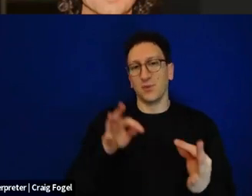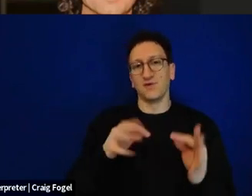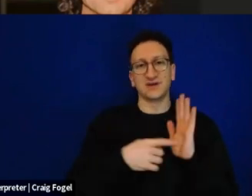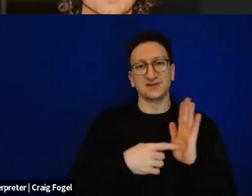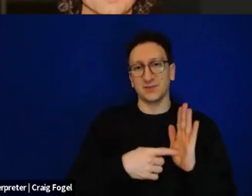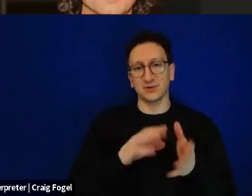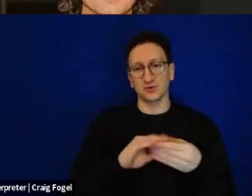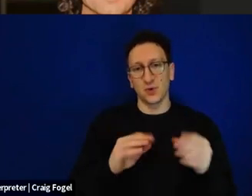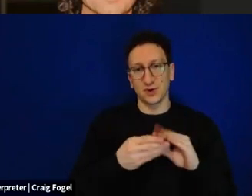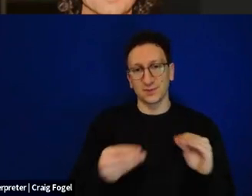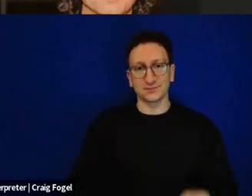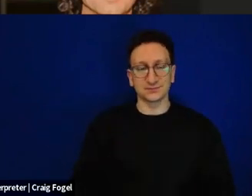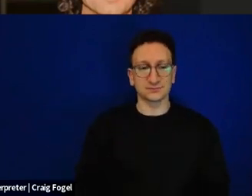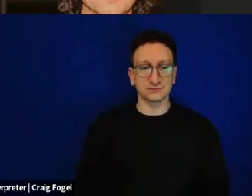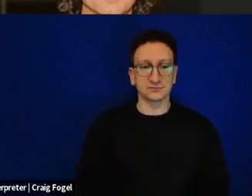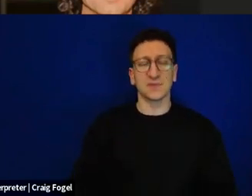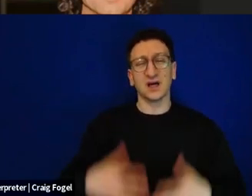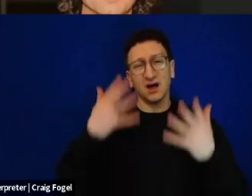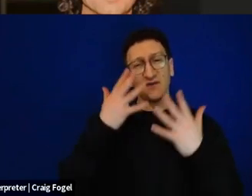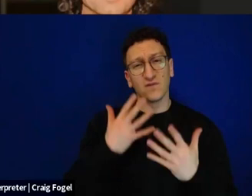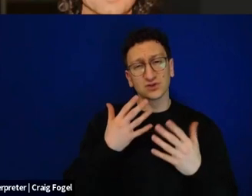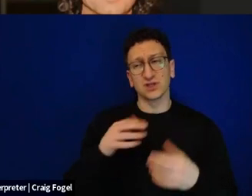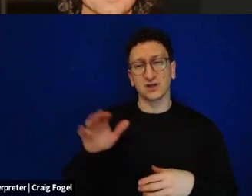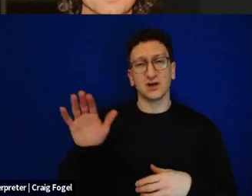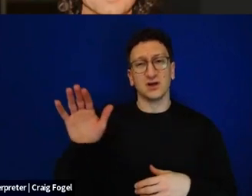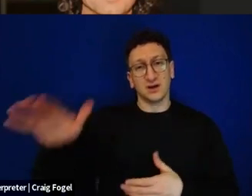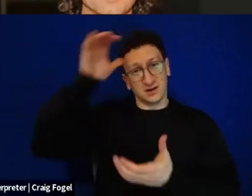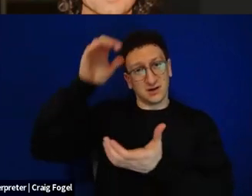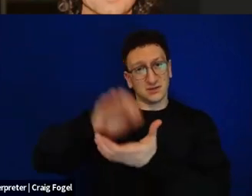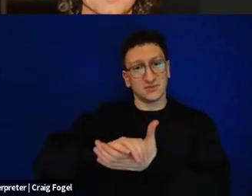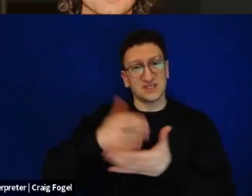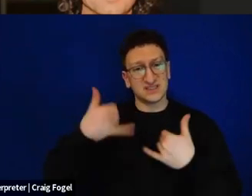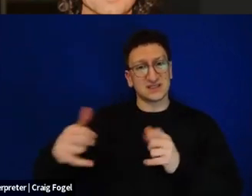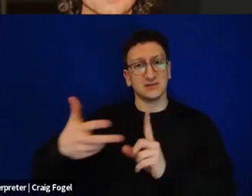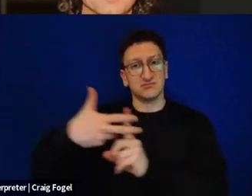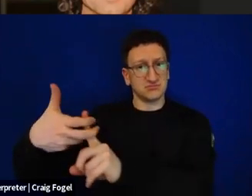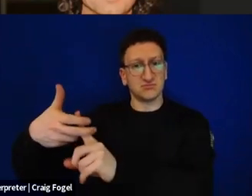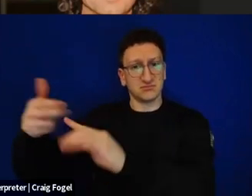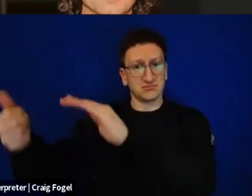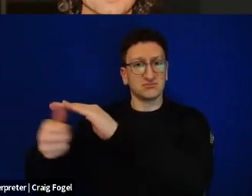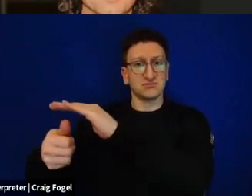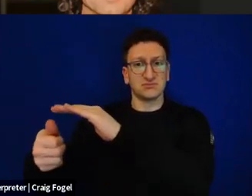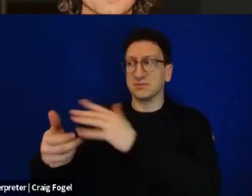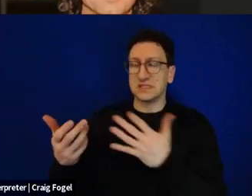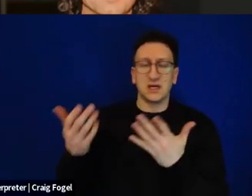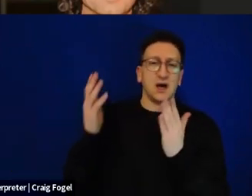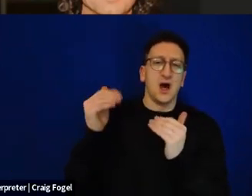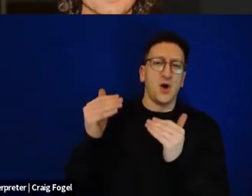Unfortunately, Orphil Calderon, Hadassah's husband, is still held hostage in Gaza. And we sincerely hope that we can say hallel for him.